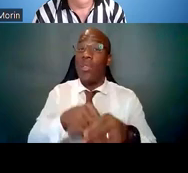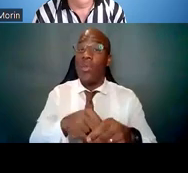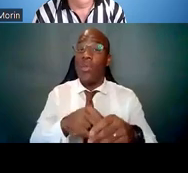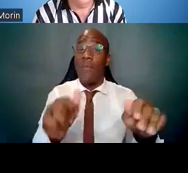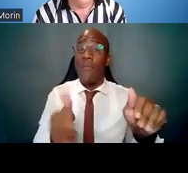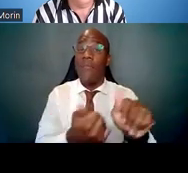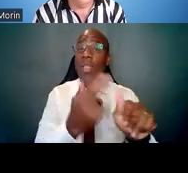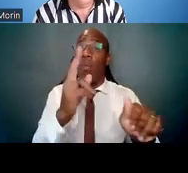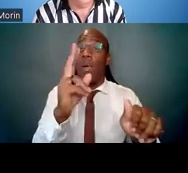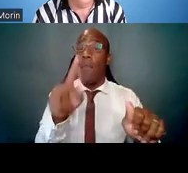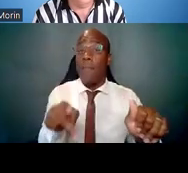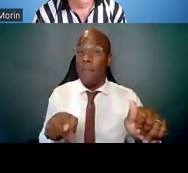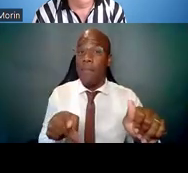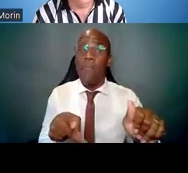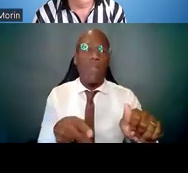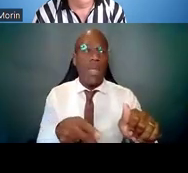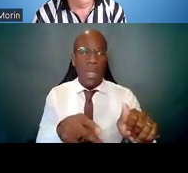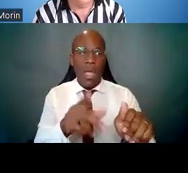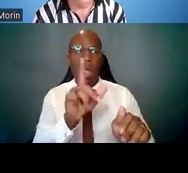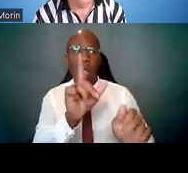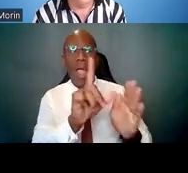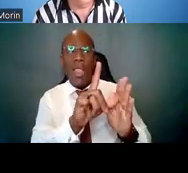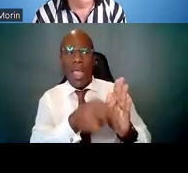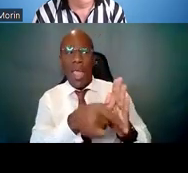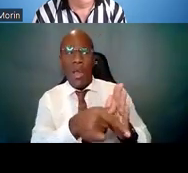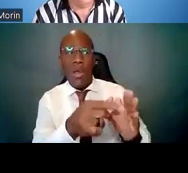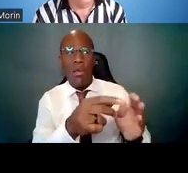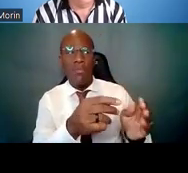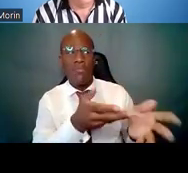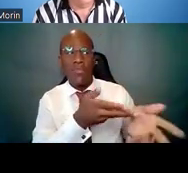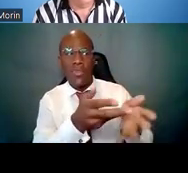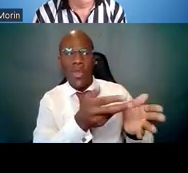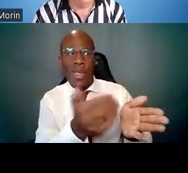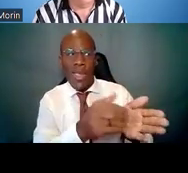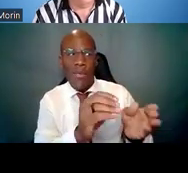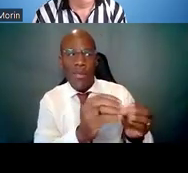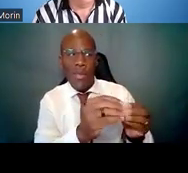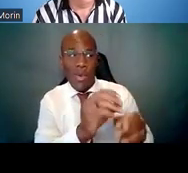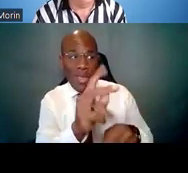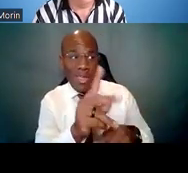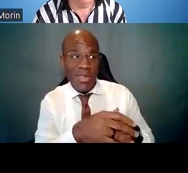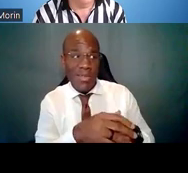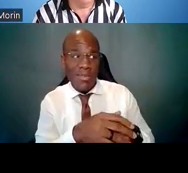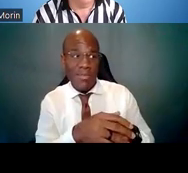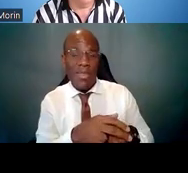Indeed, it's also important to show gratitude when you're delivering this pitch,